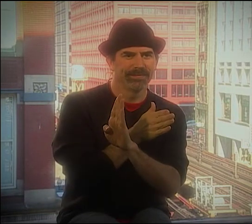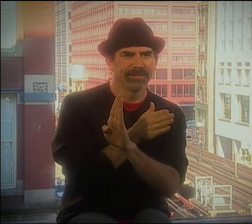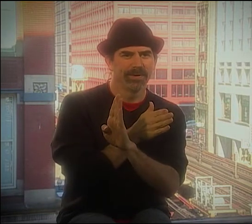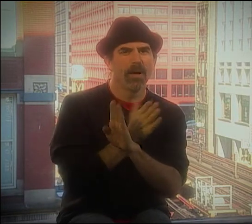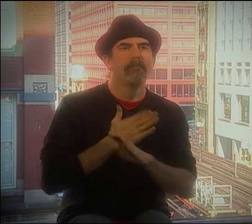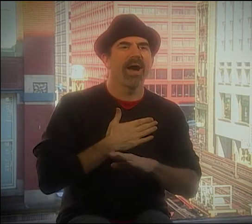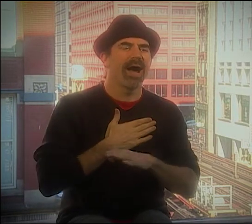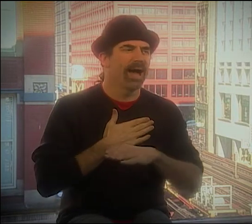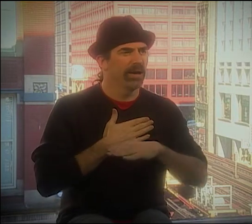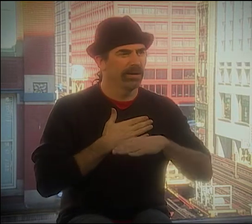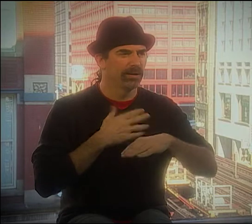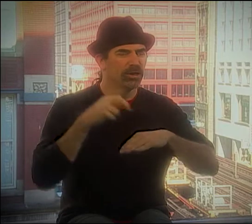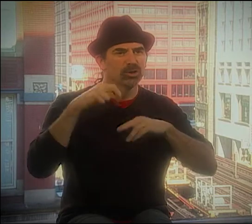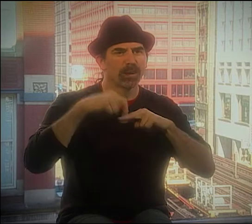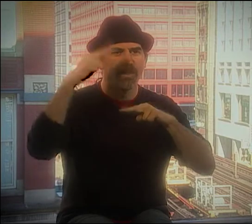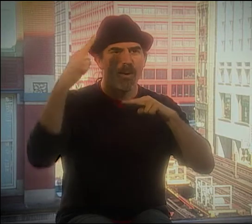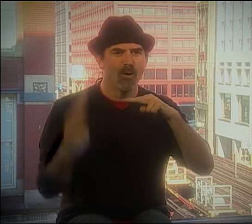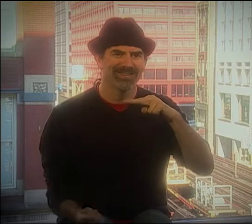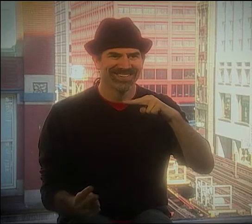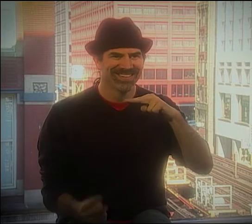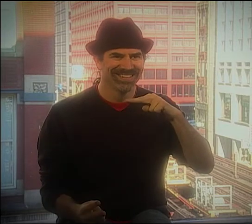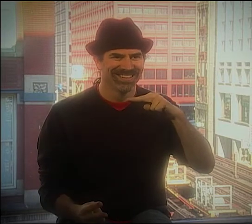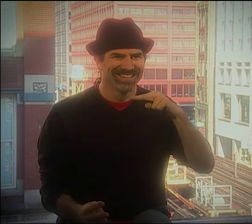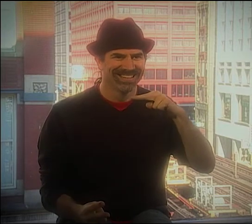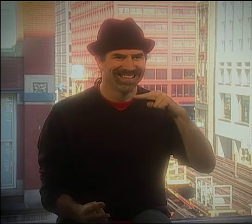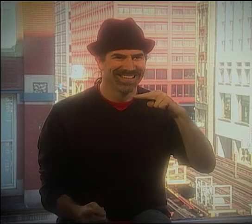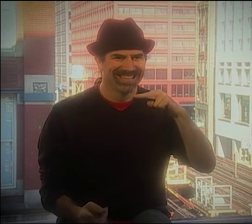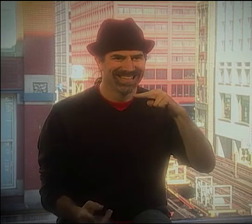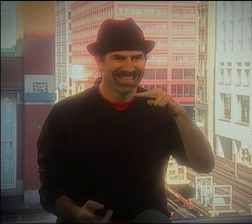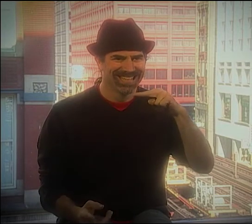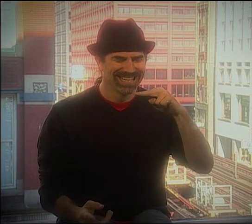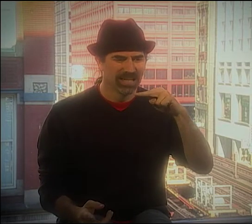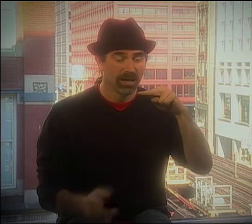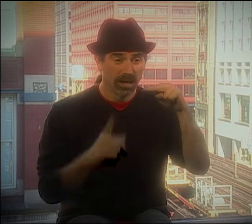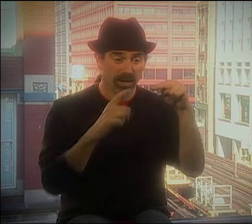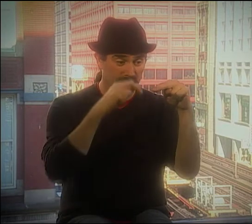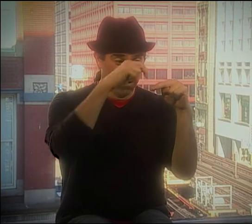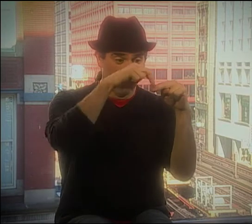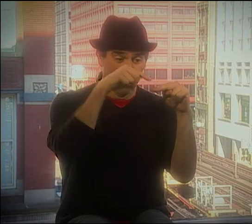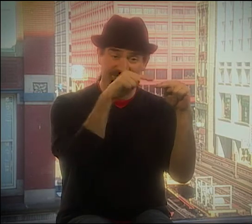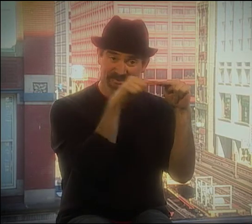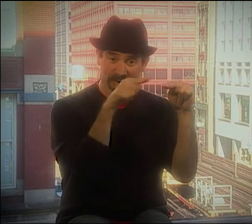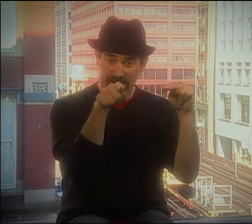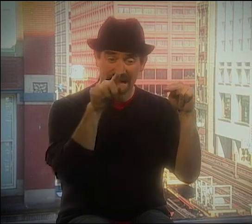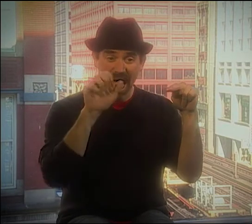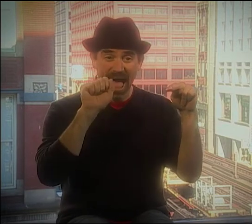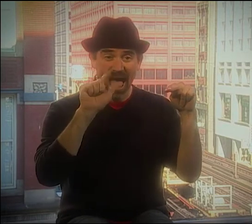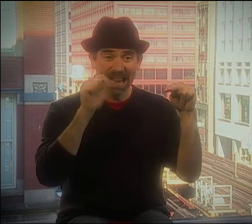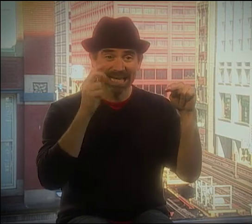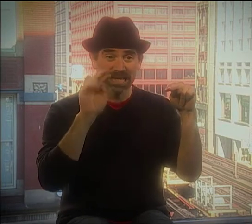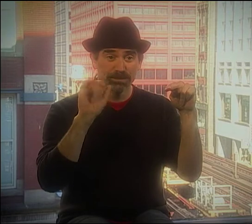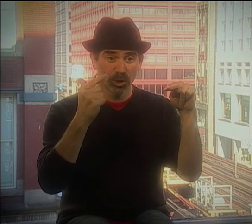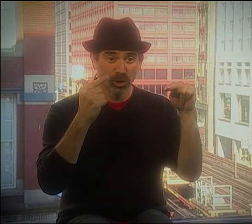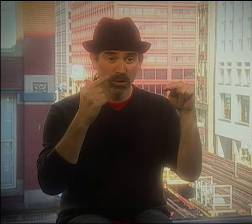"YOU KNOW, WHAT'S PRESET? "WHERE'S THE SPRINGBOARD? WHAT'S THE JUMPING-OFF PLACE?"